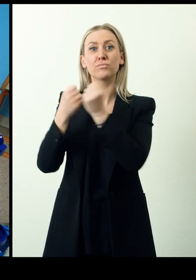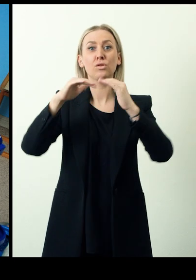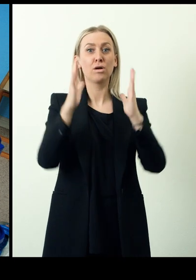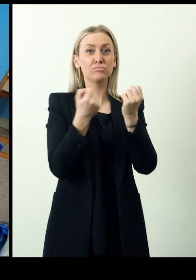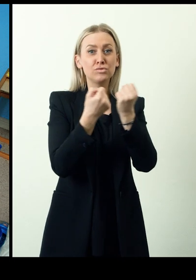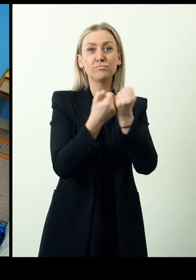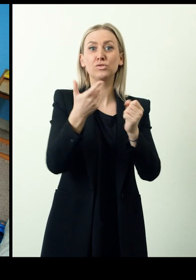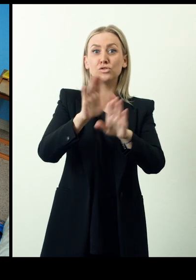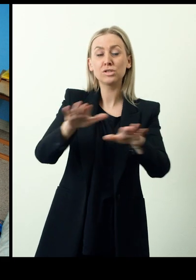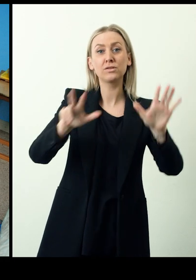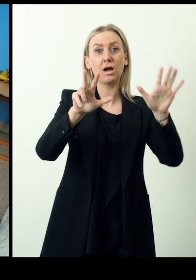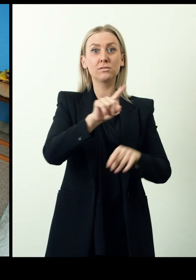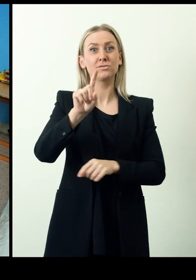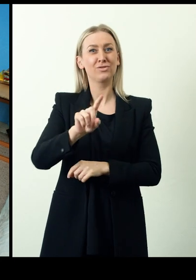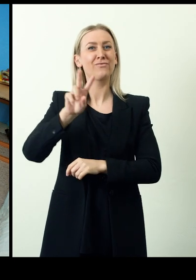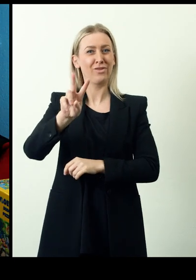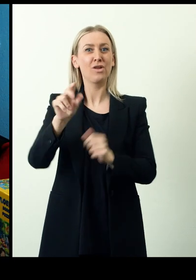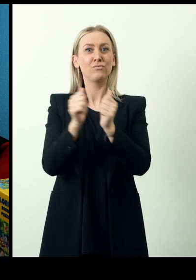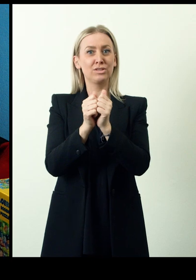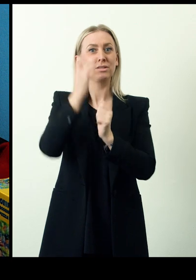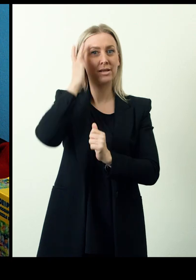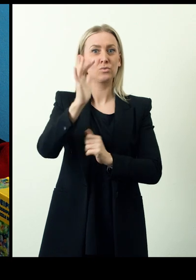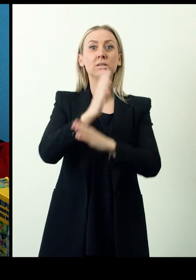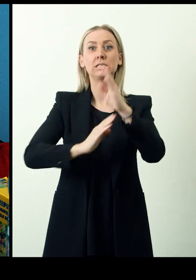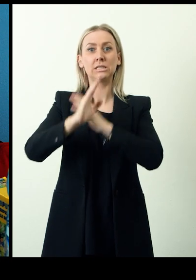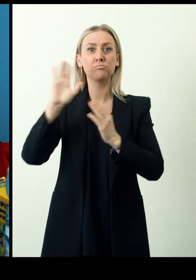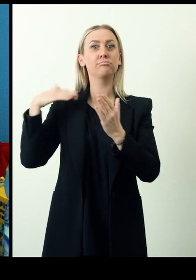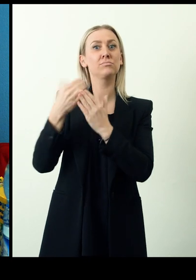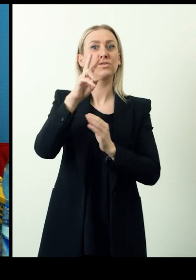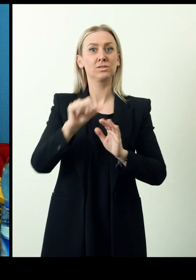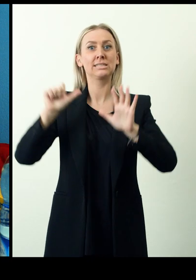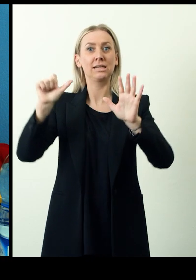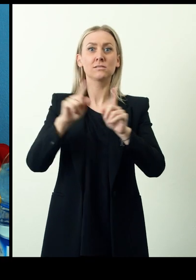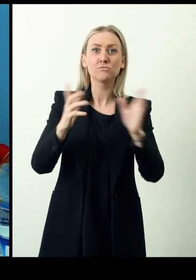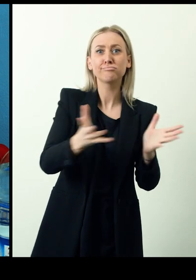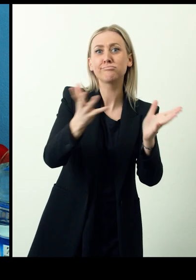with intellectual disabilities per year in raising their children at home, since 2006.